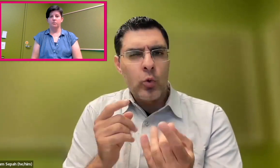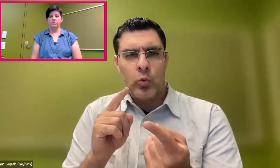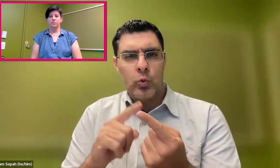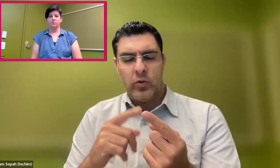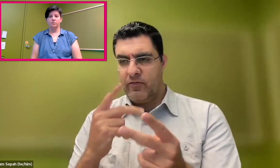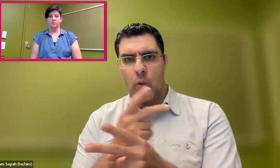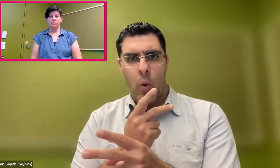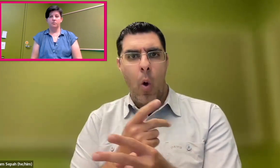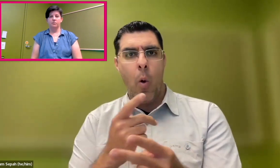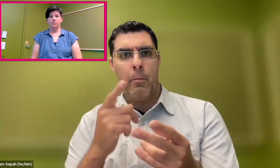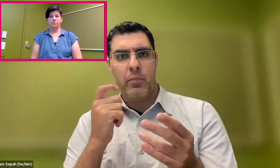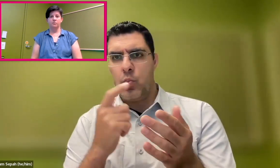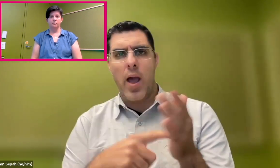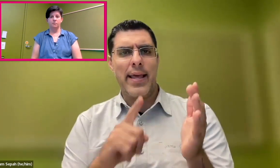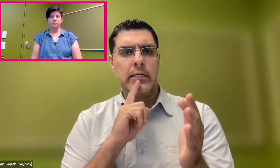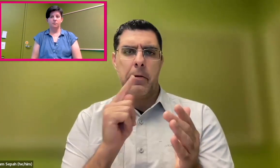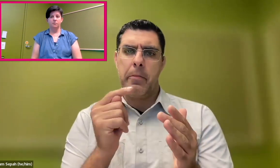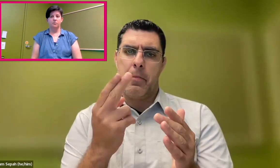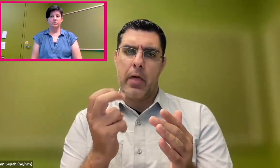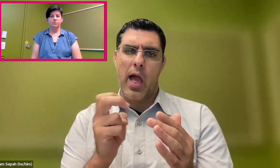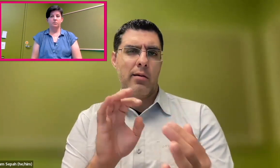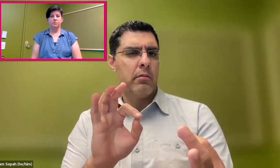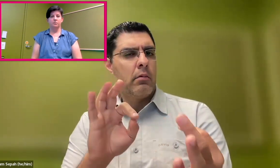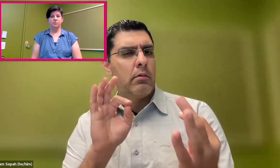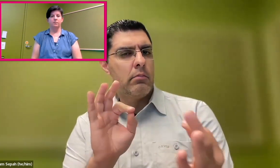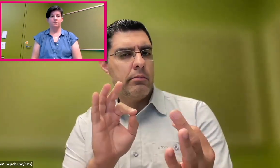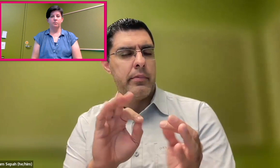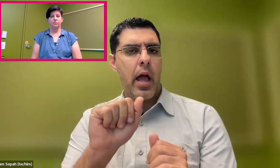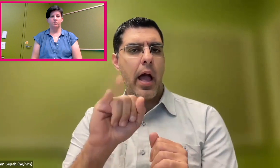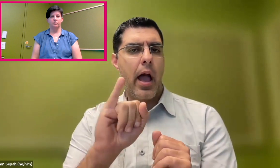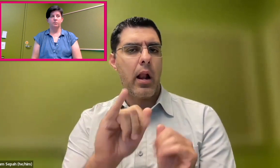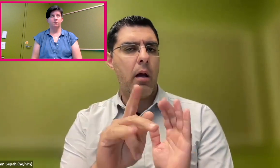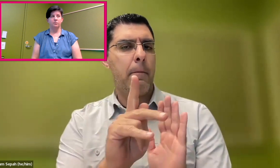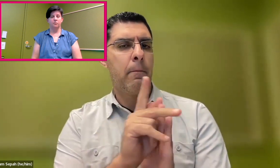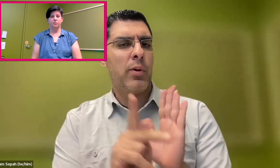And so this information is used to help organizations decide